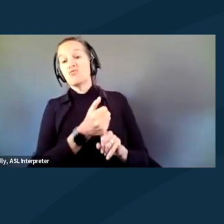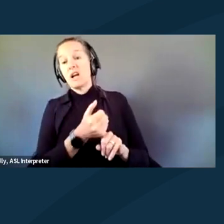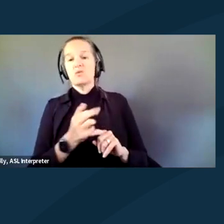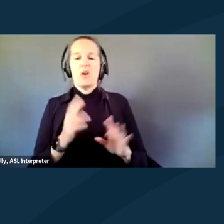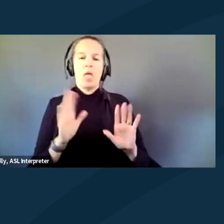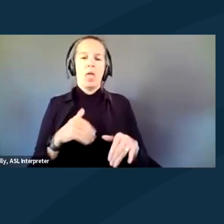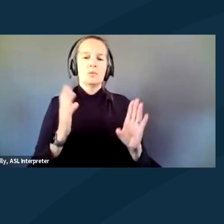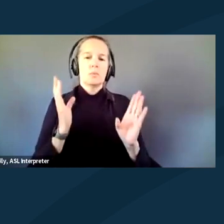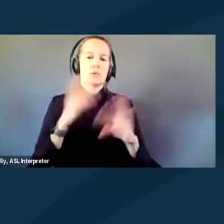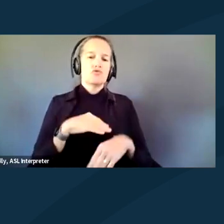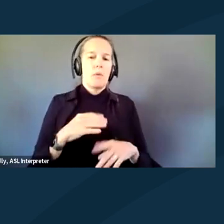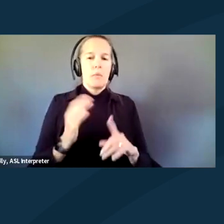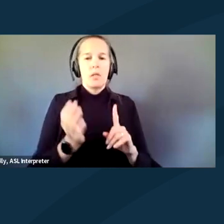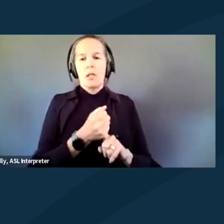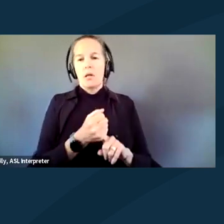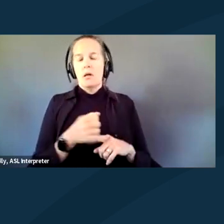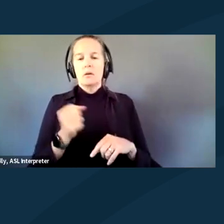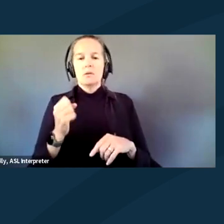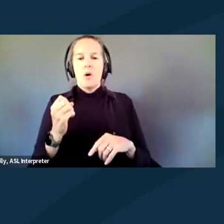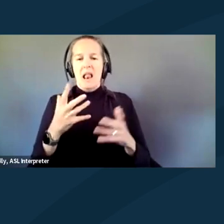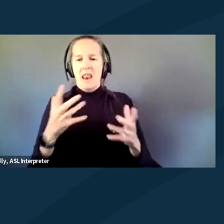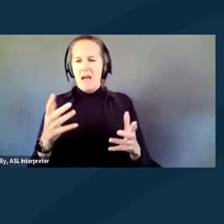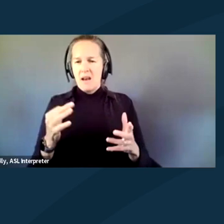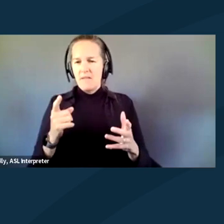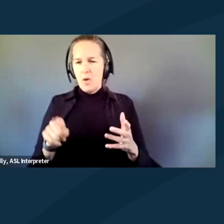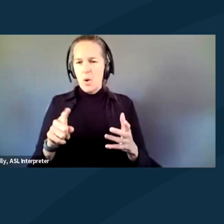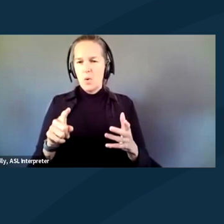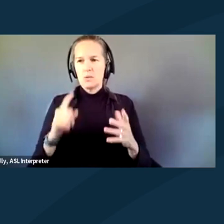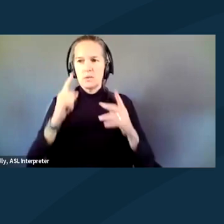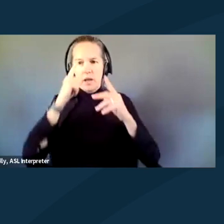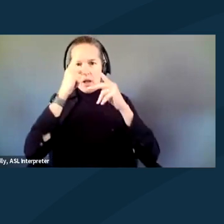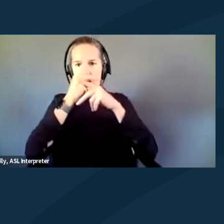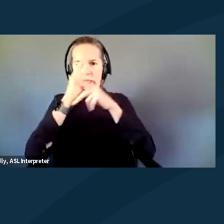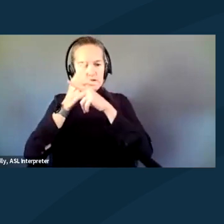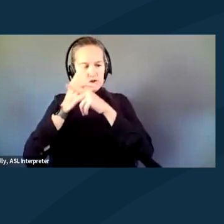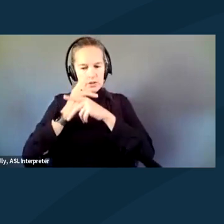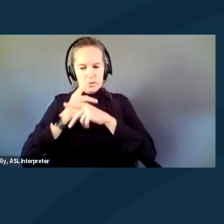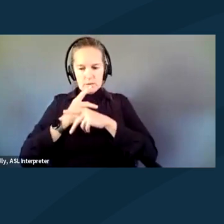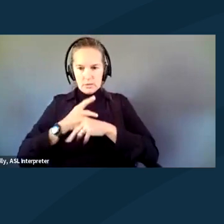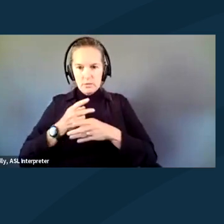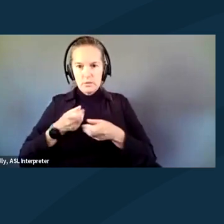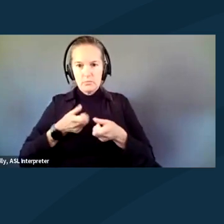And all of these calculations pile up to create a whole experience.